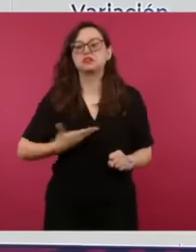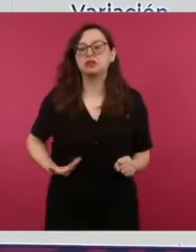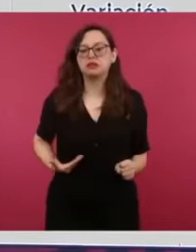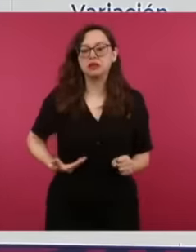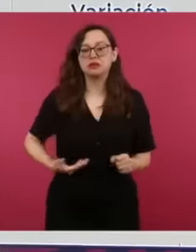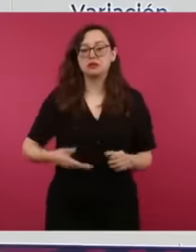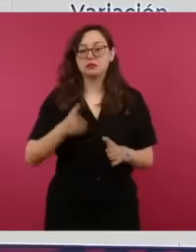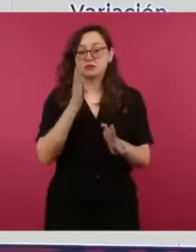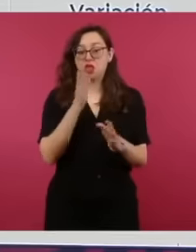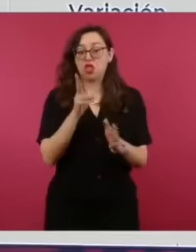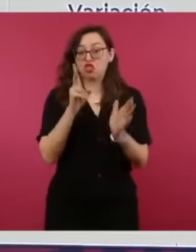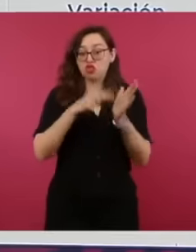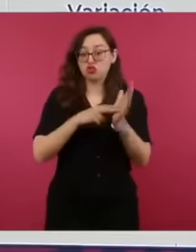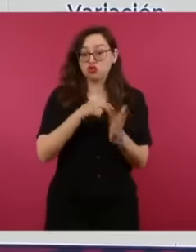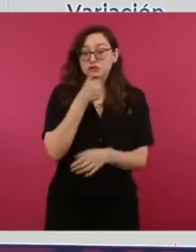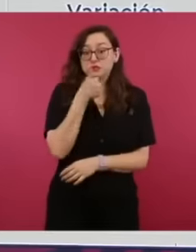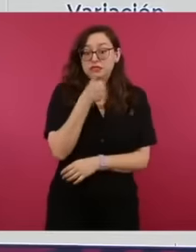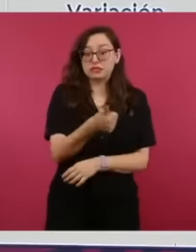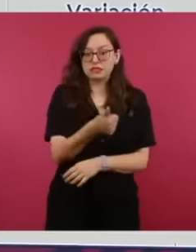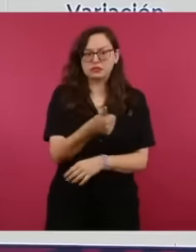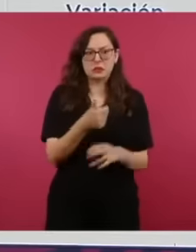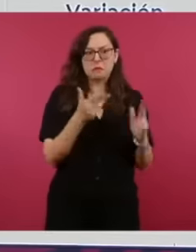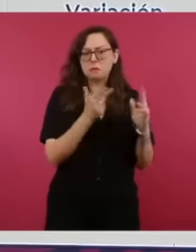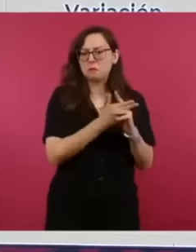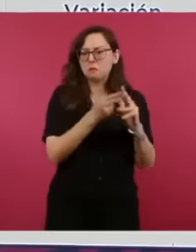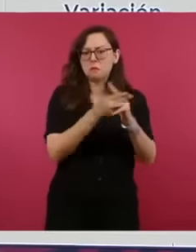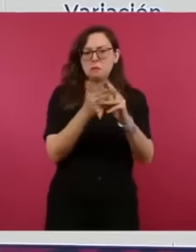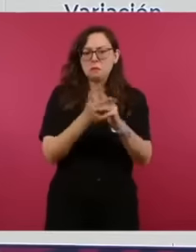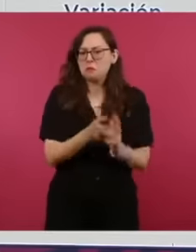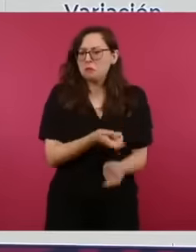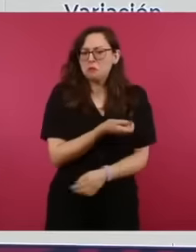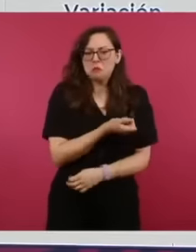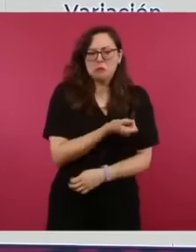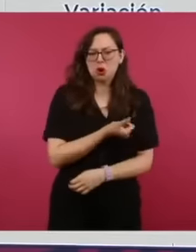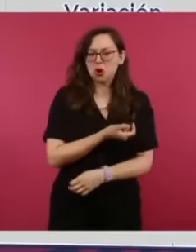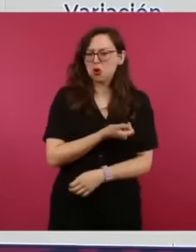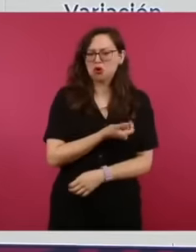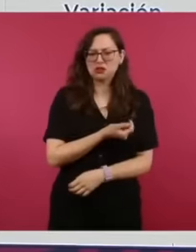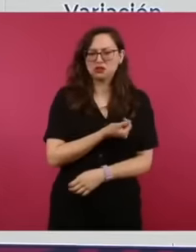and here he declares war who